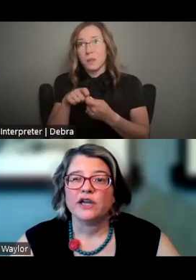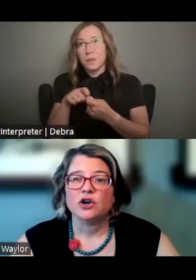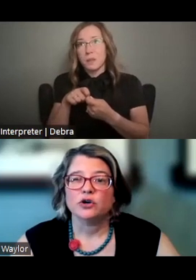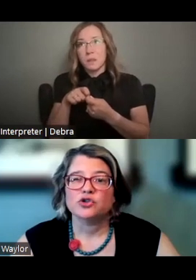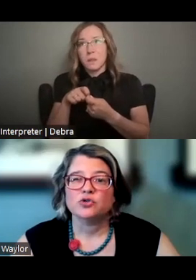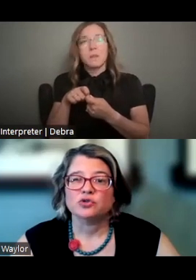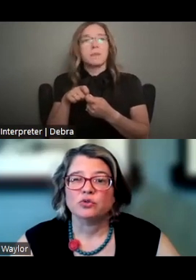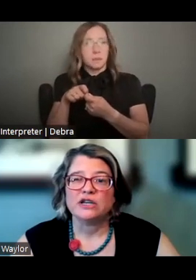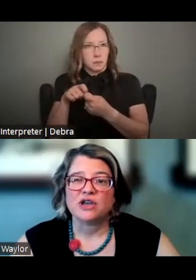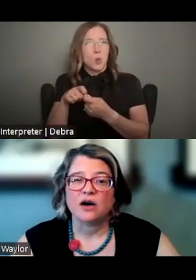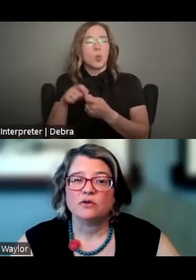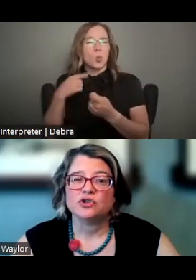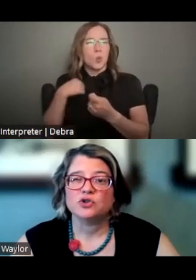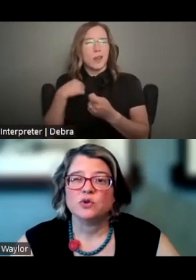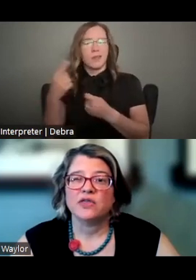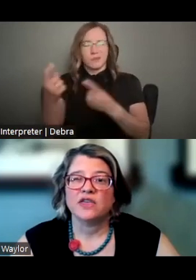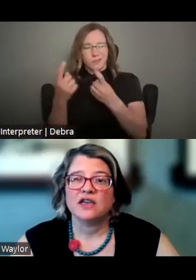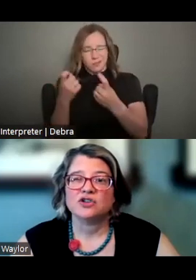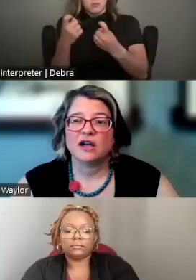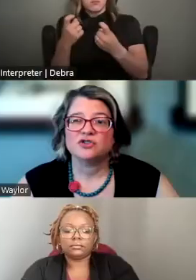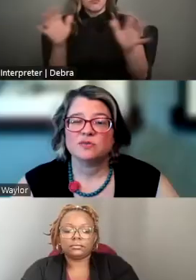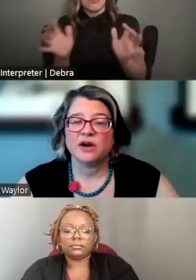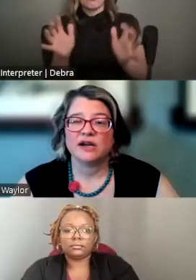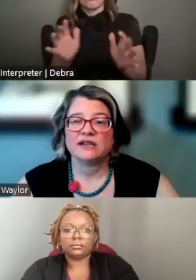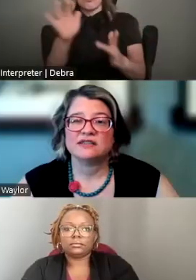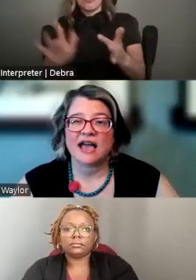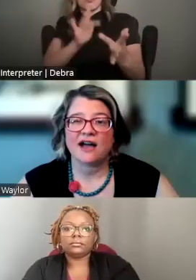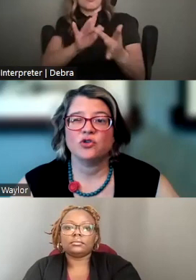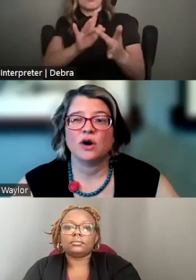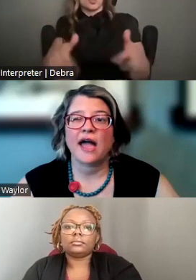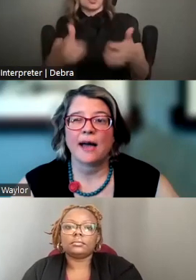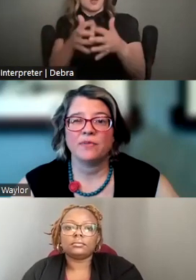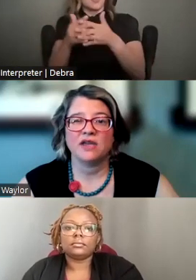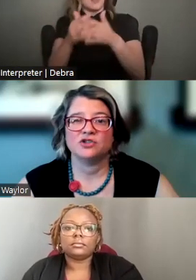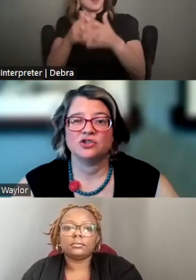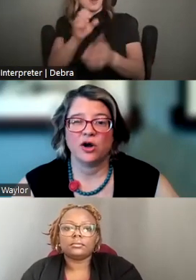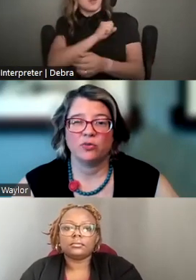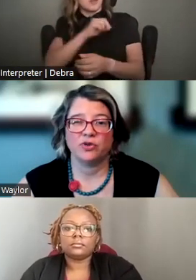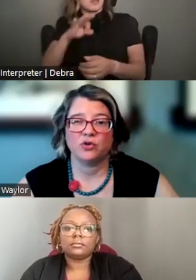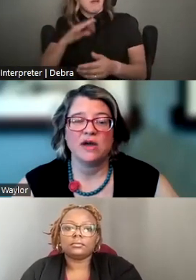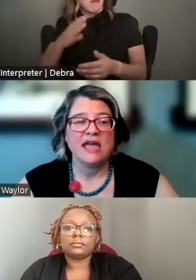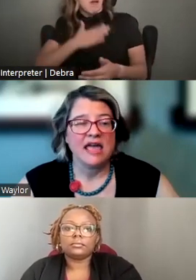WE ENCOURAGE YOU TO REACH OUT TO THE CHALLENGE AMERICA STAFF WHO ARE HAPPY TO HELP YOU.